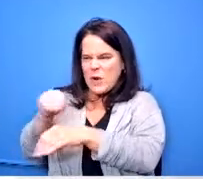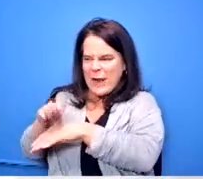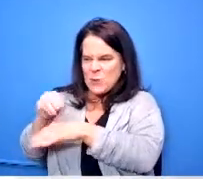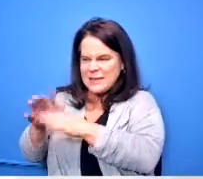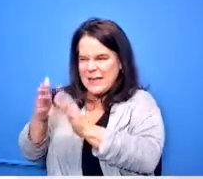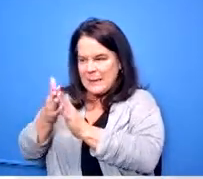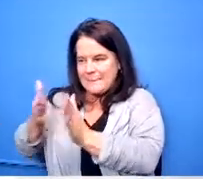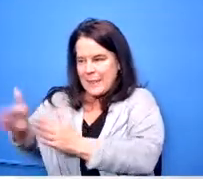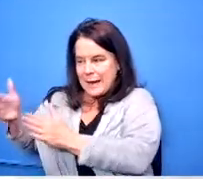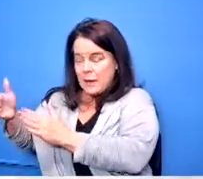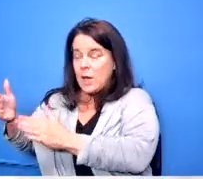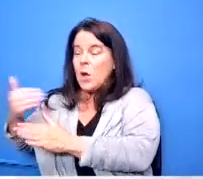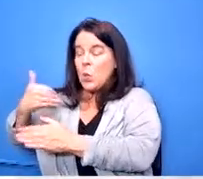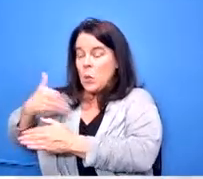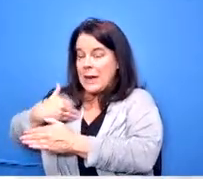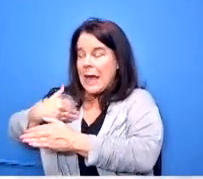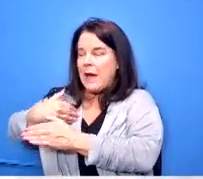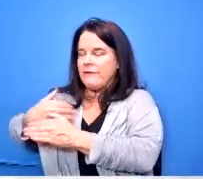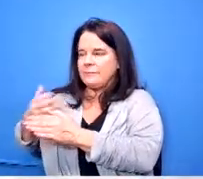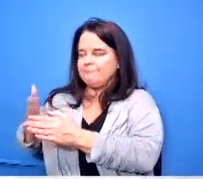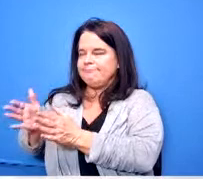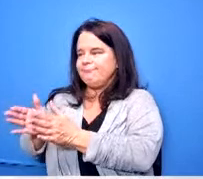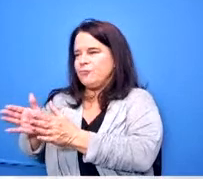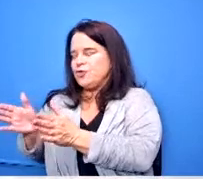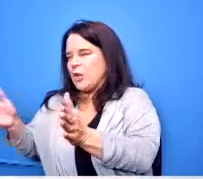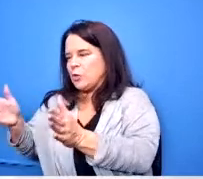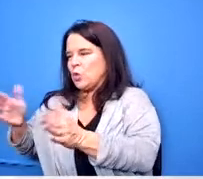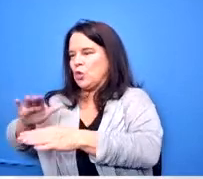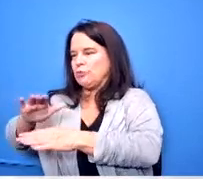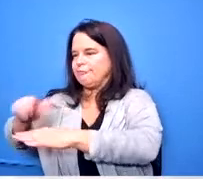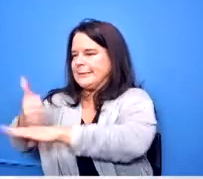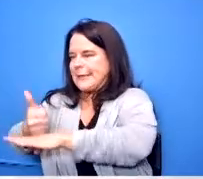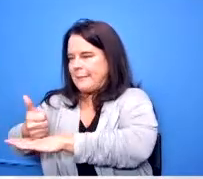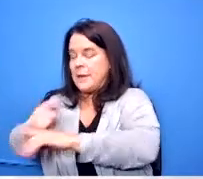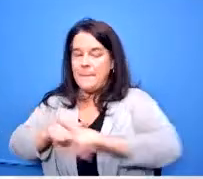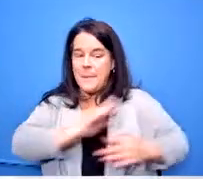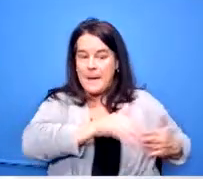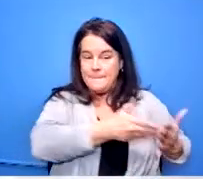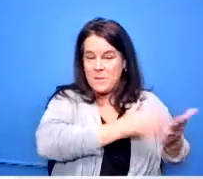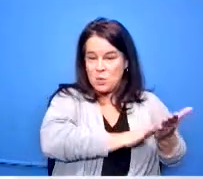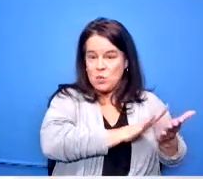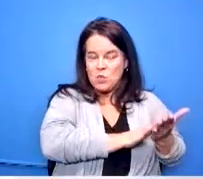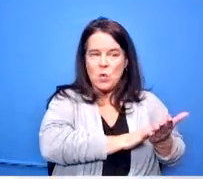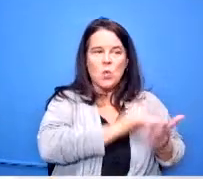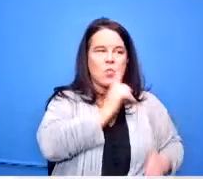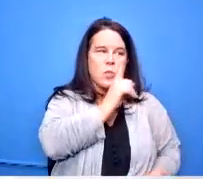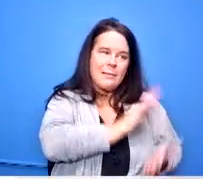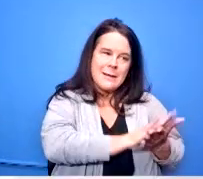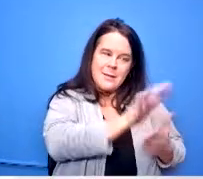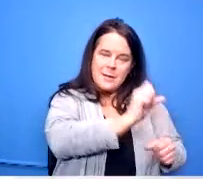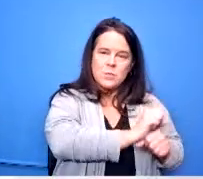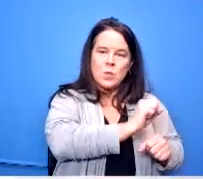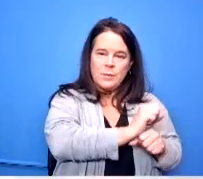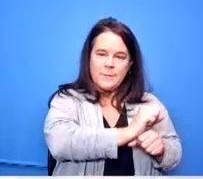skeleton to it but the middle school people really did a nice job and um probably really proud of